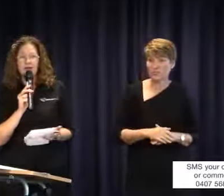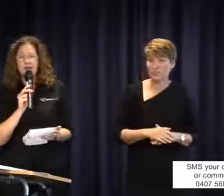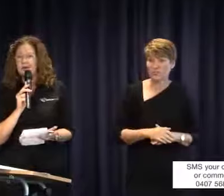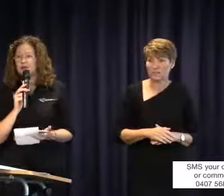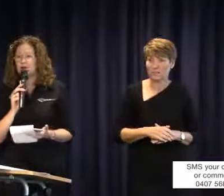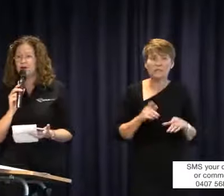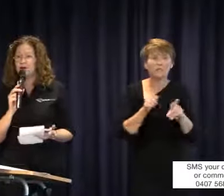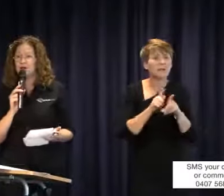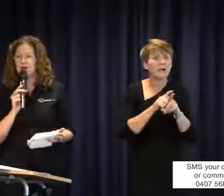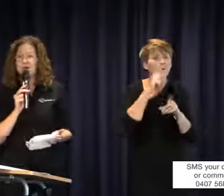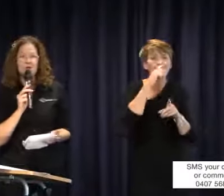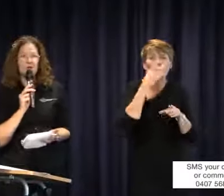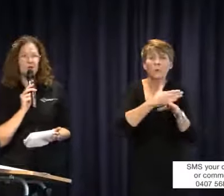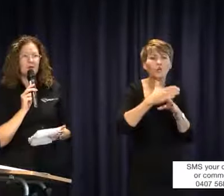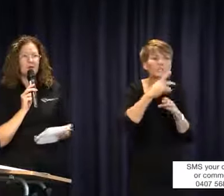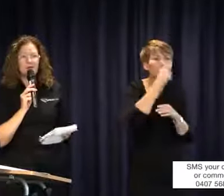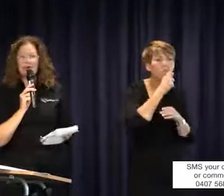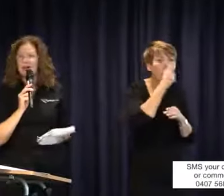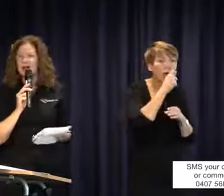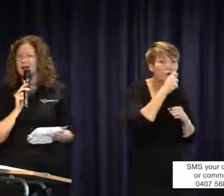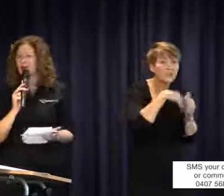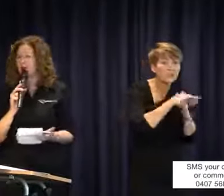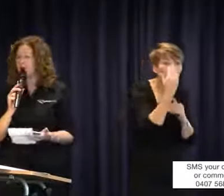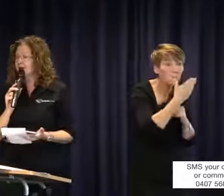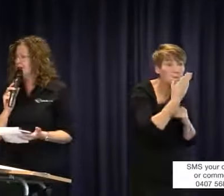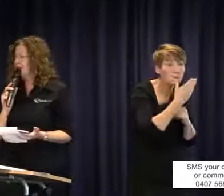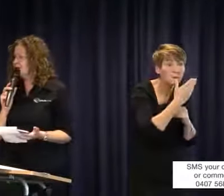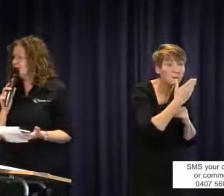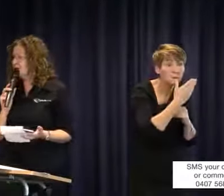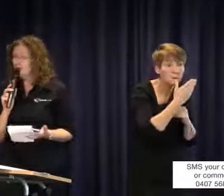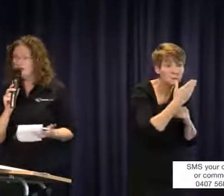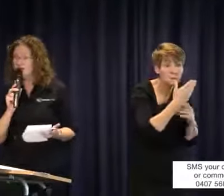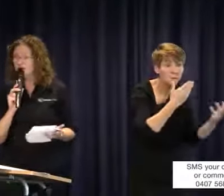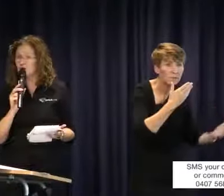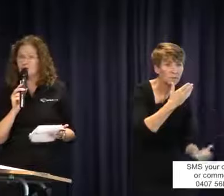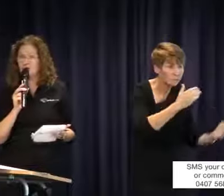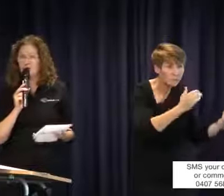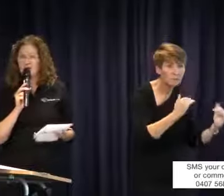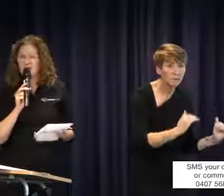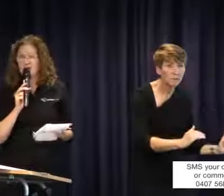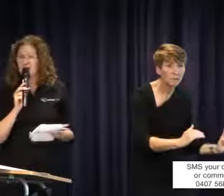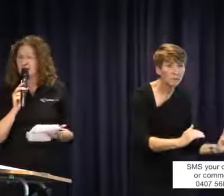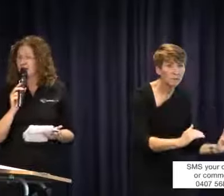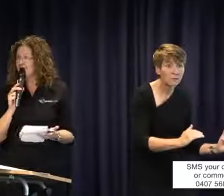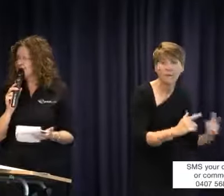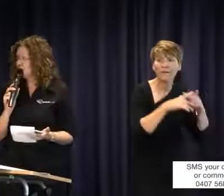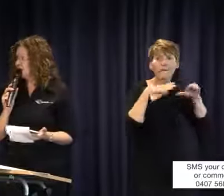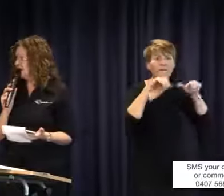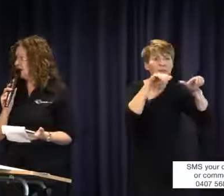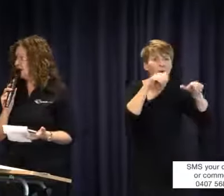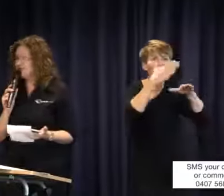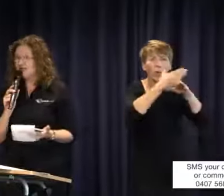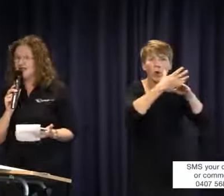as speech pathologists, people who work as other supports in schools that all have professional